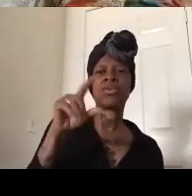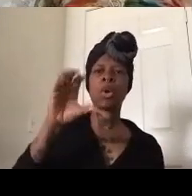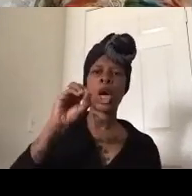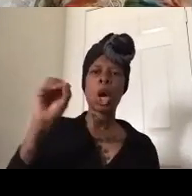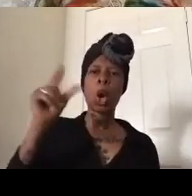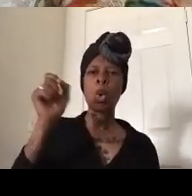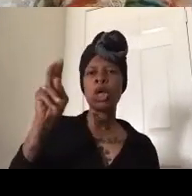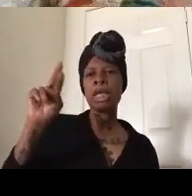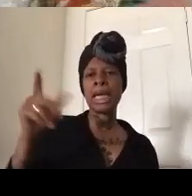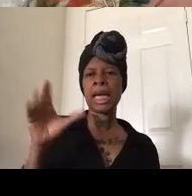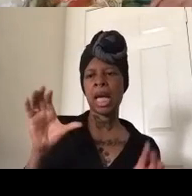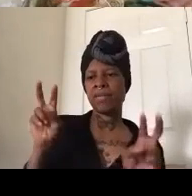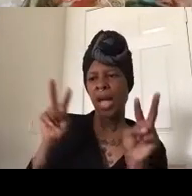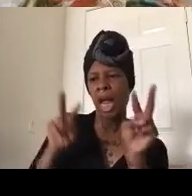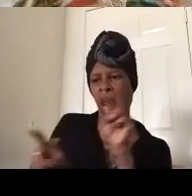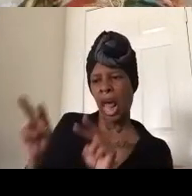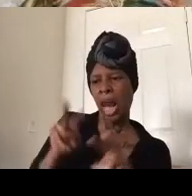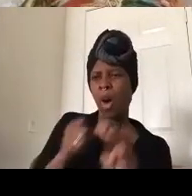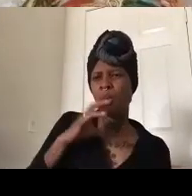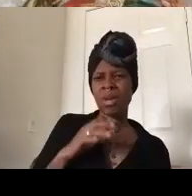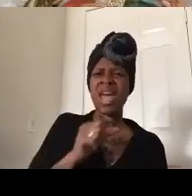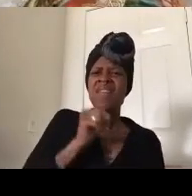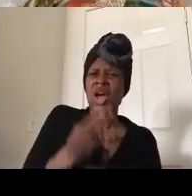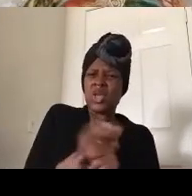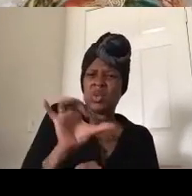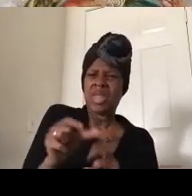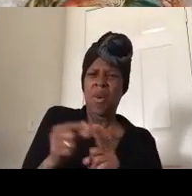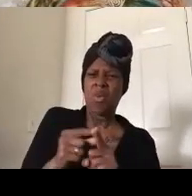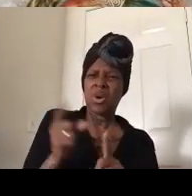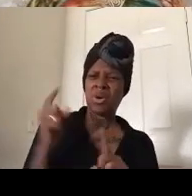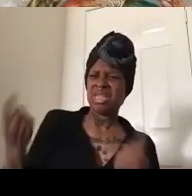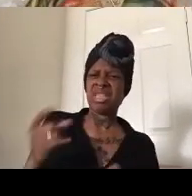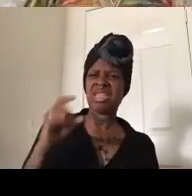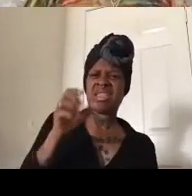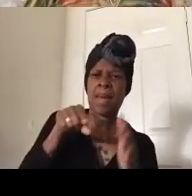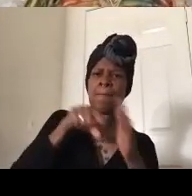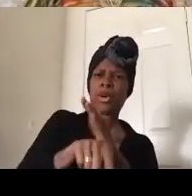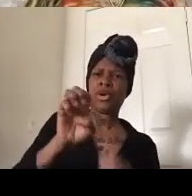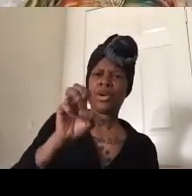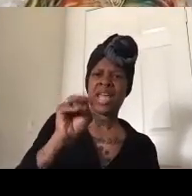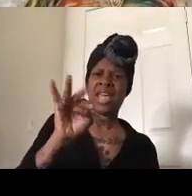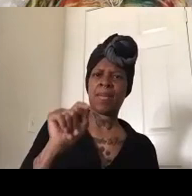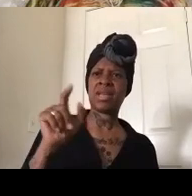emmett till right ogling a woman um looking at her right which is what i